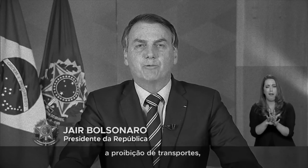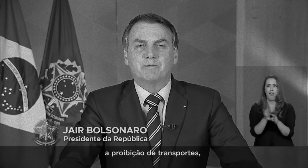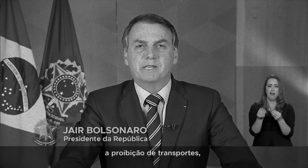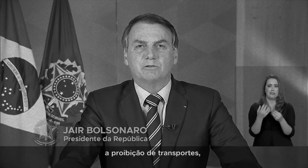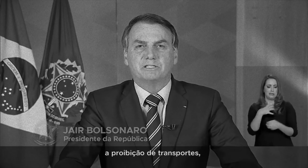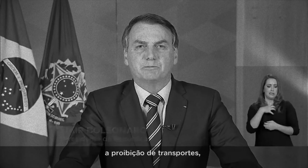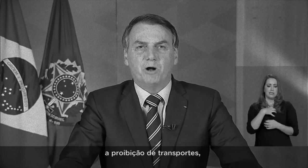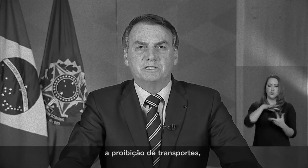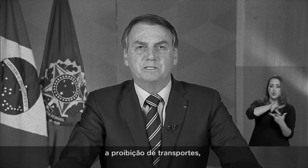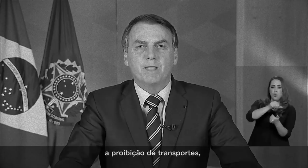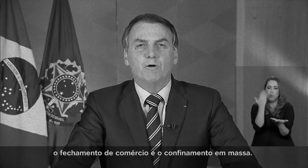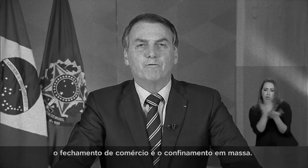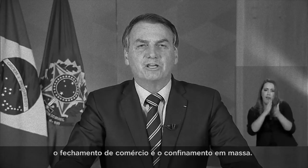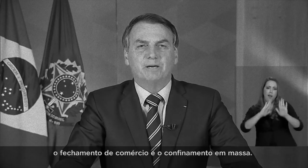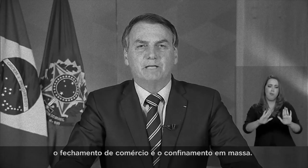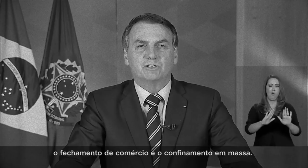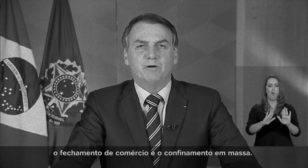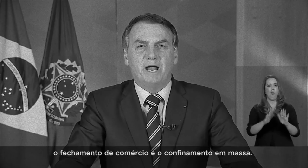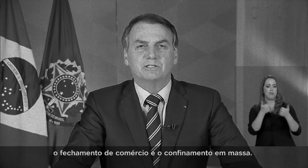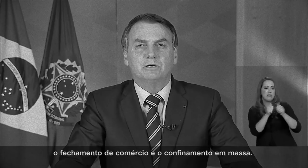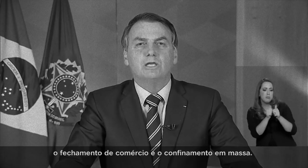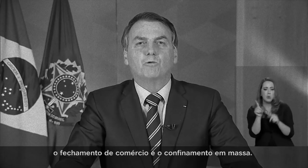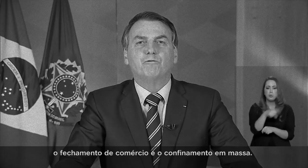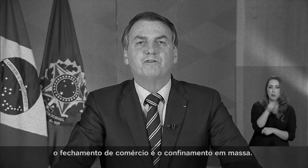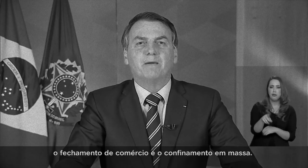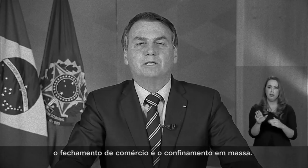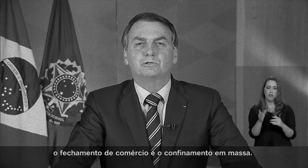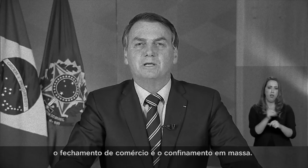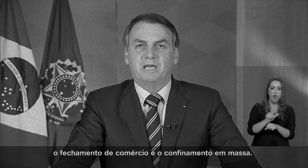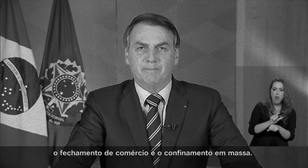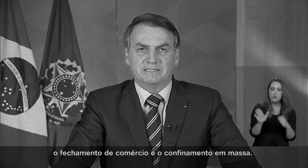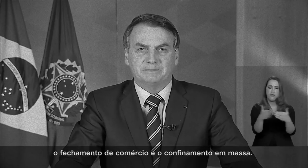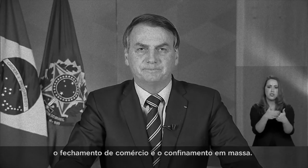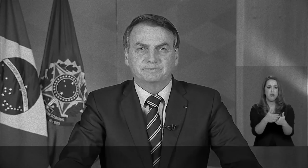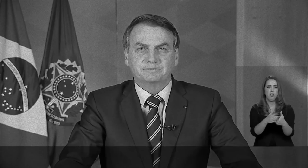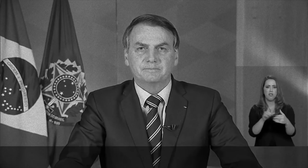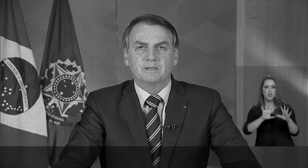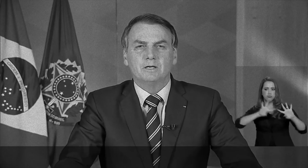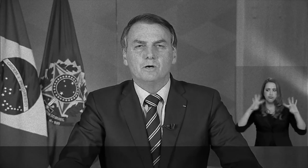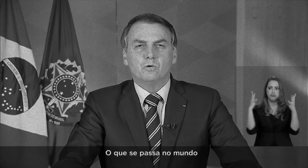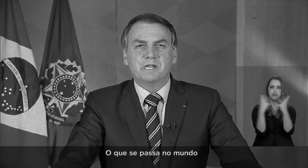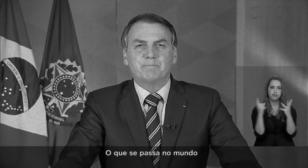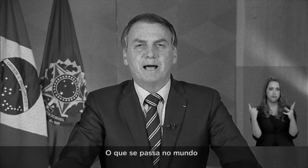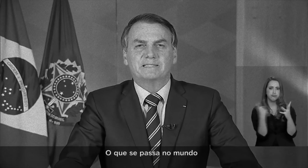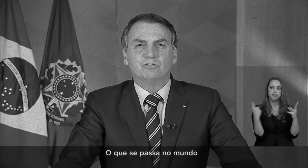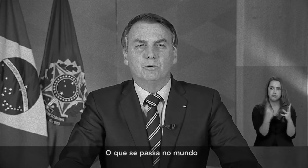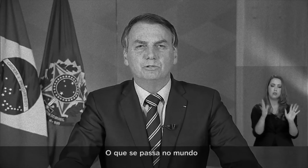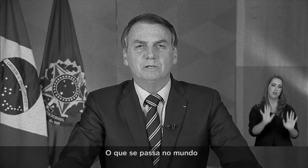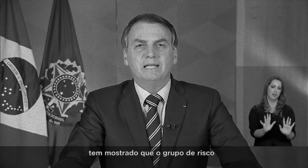the prohibition of transportation, the closing of commerce and mass confinement. What is going on around the world shows